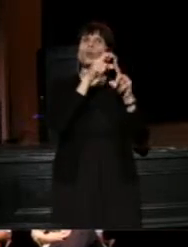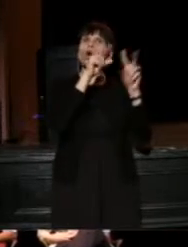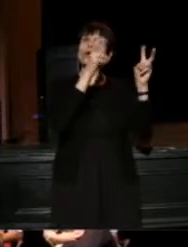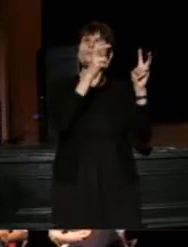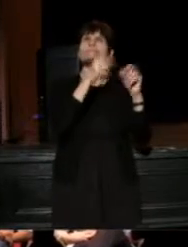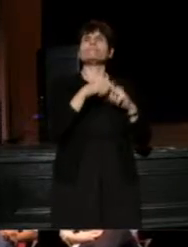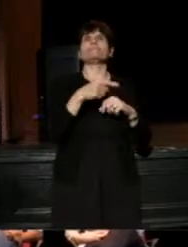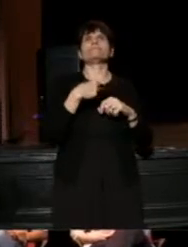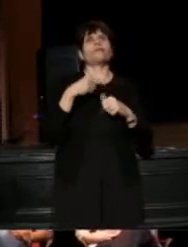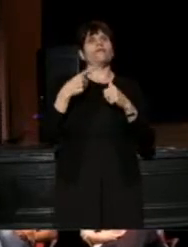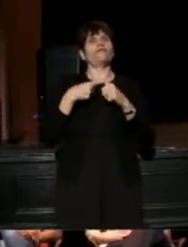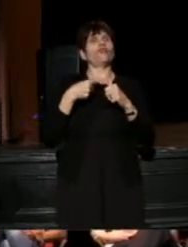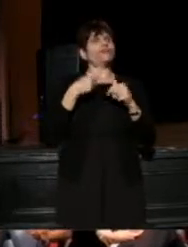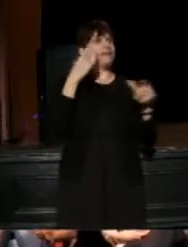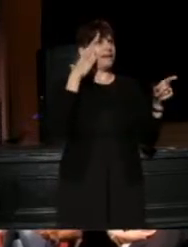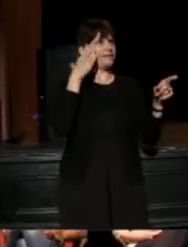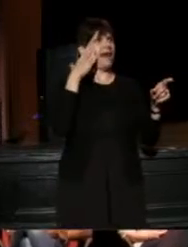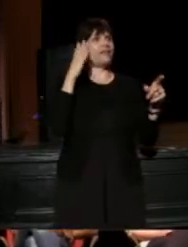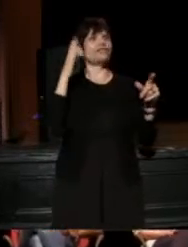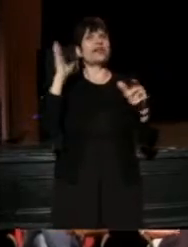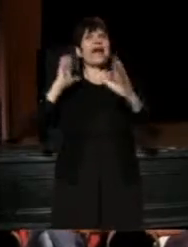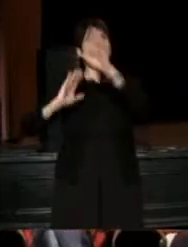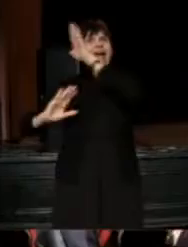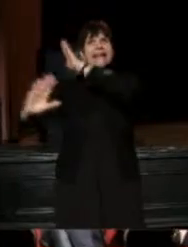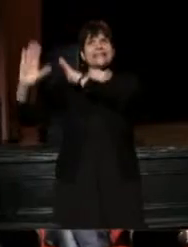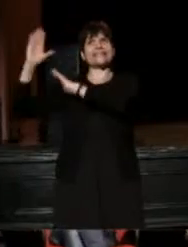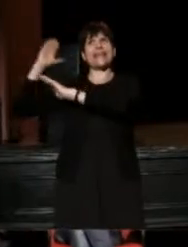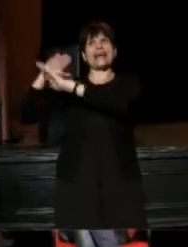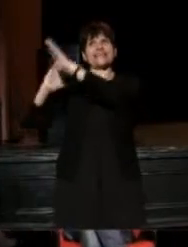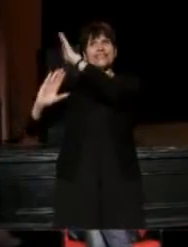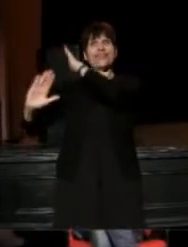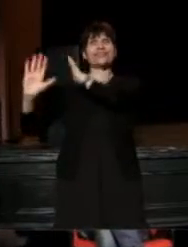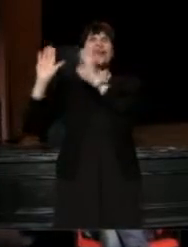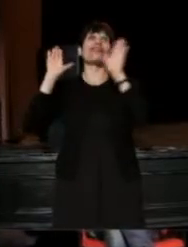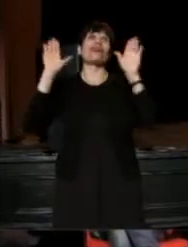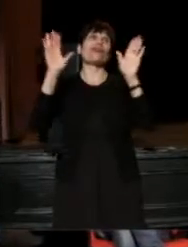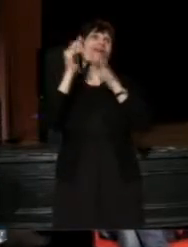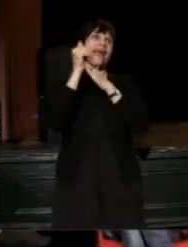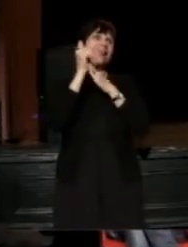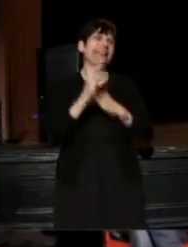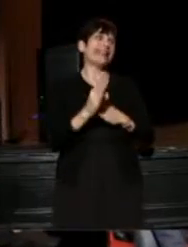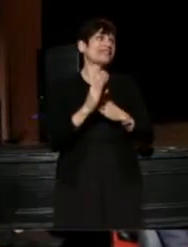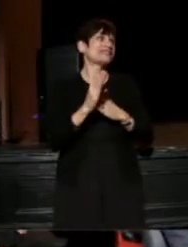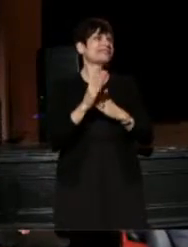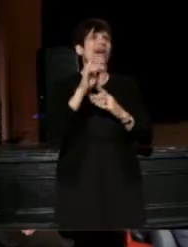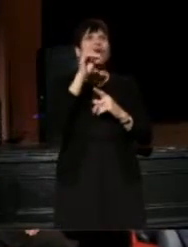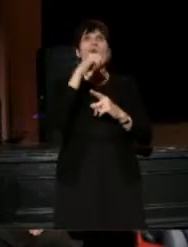(Mina) I first want to acknowledge all the ancestors and all of the great leaders on whose shoulders we stand,